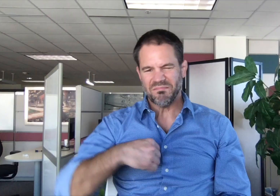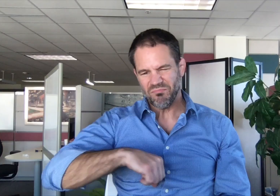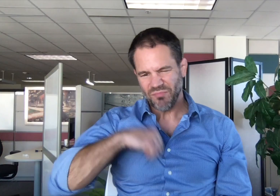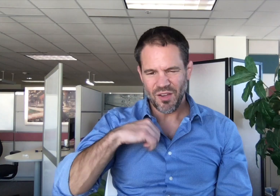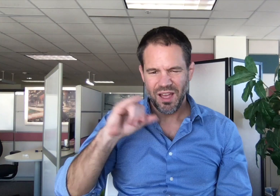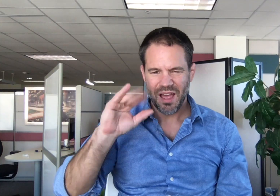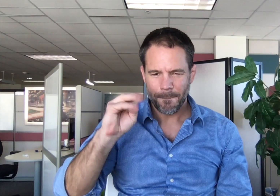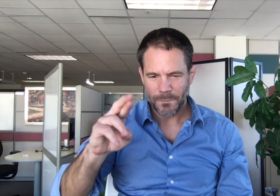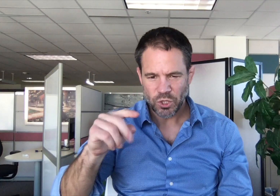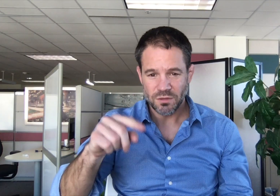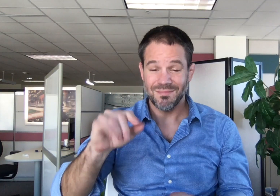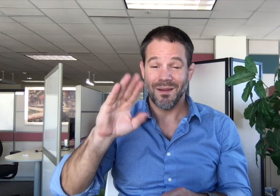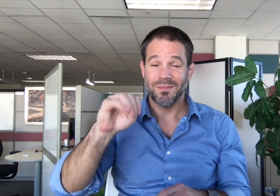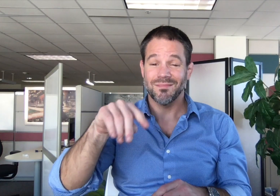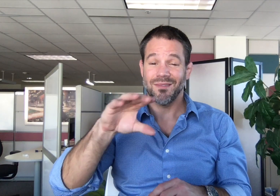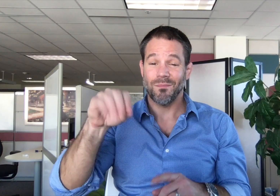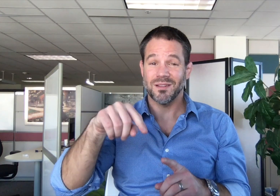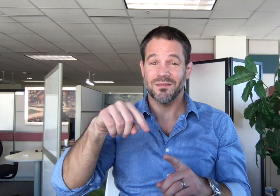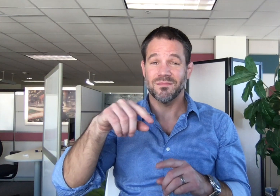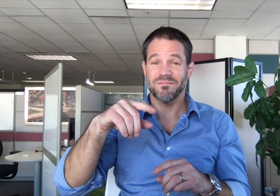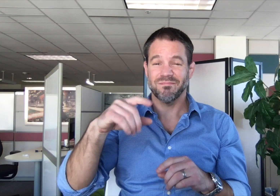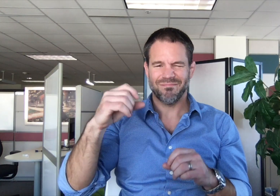I am proud to be an IBMer working for a company